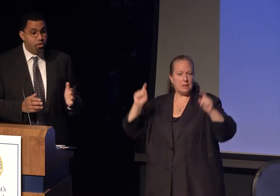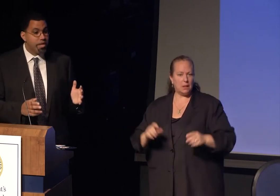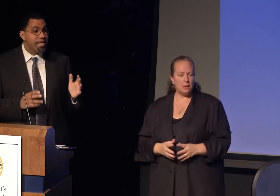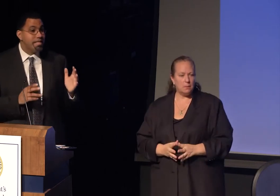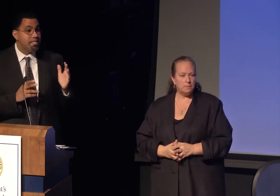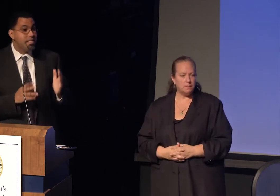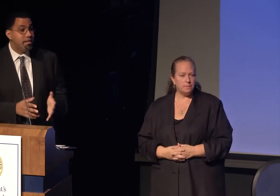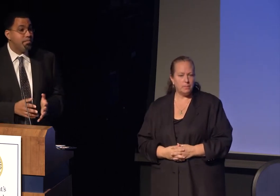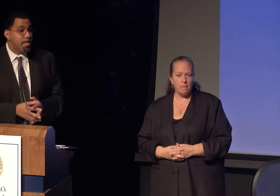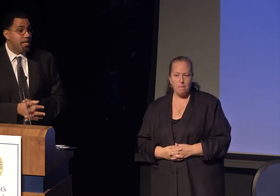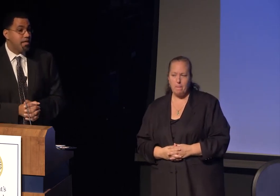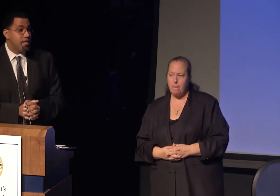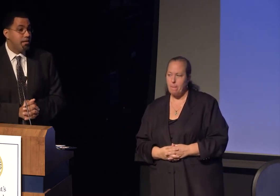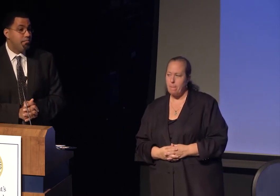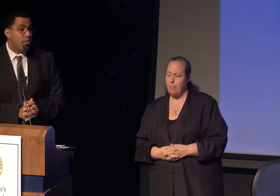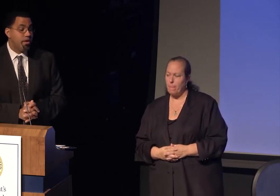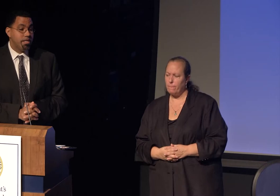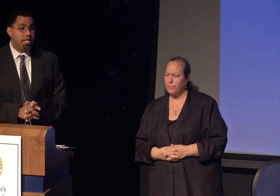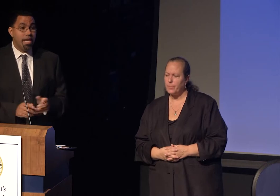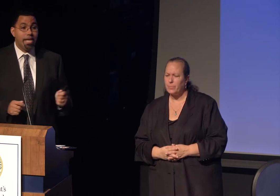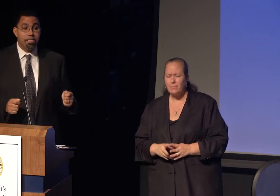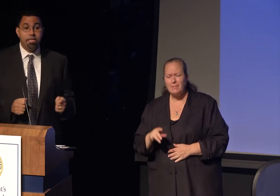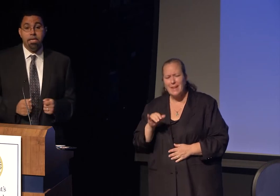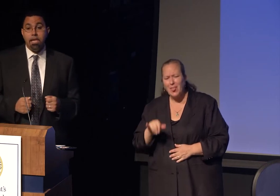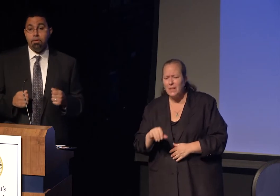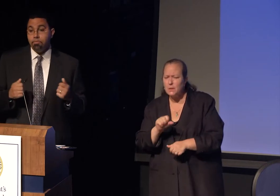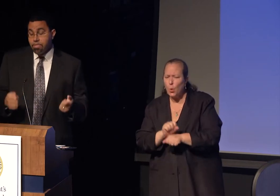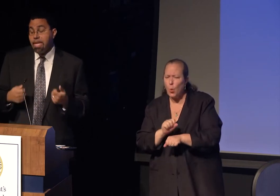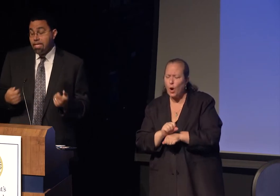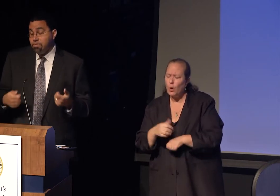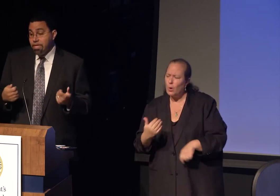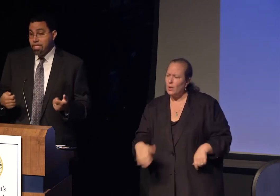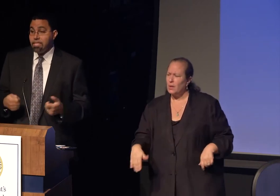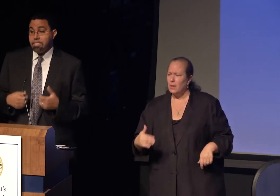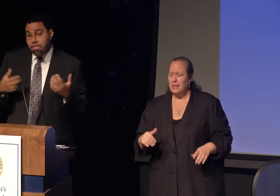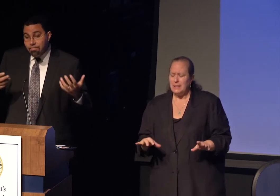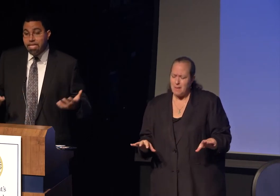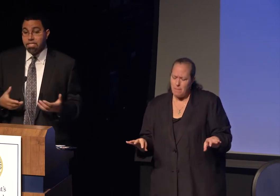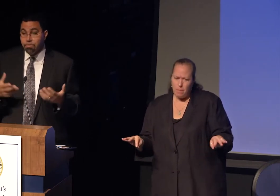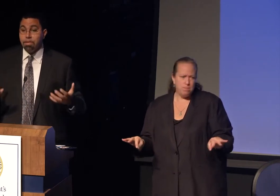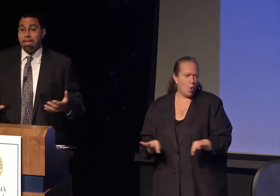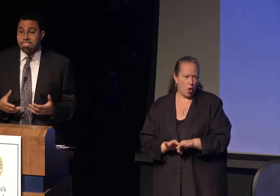This work is deeply important and today is really, this convening is really